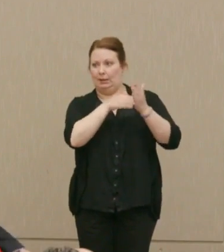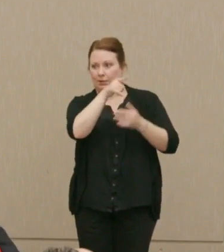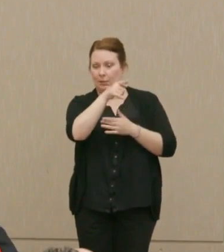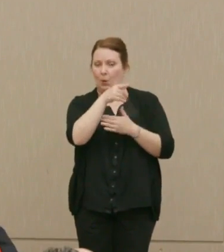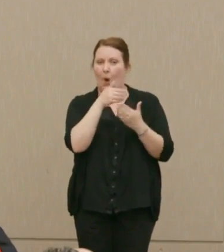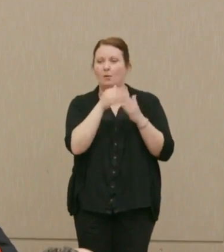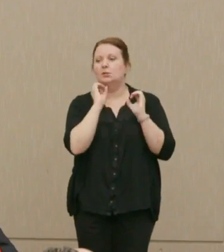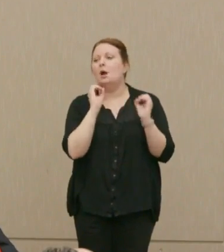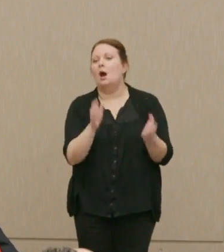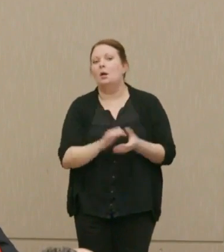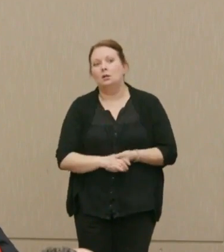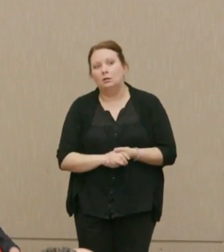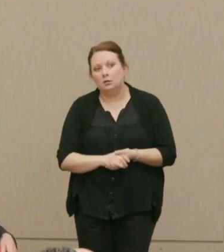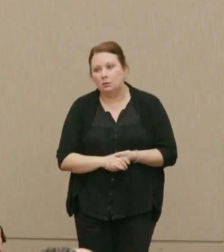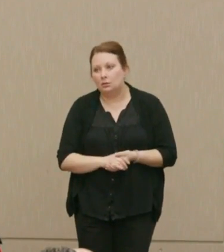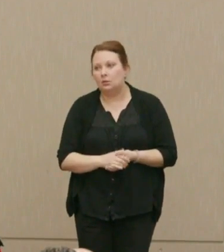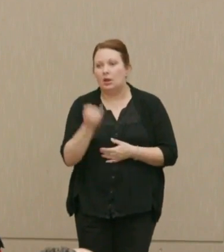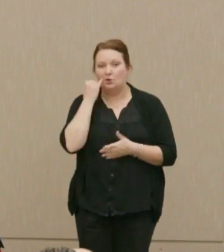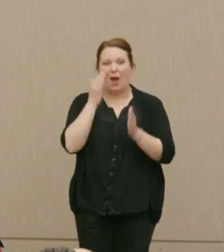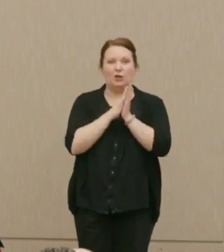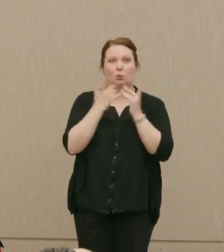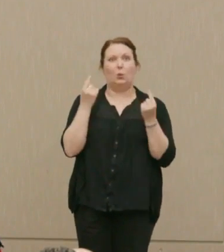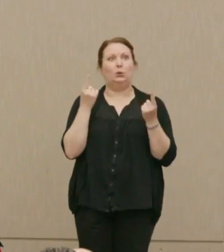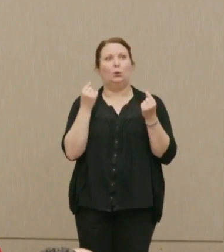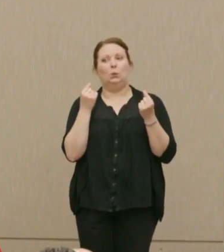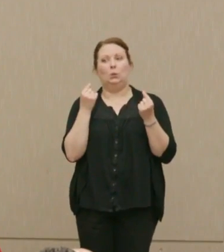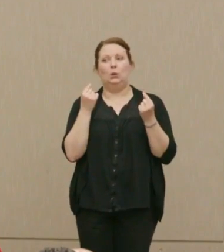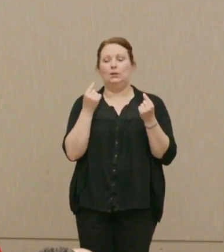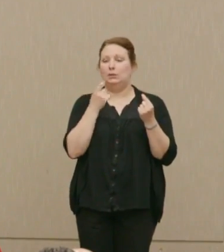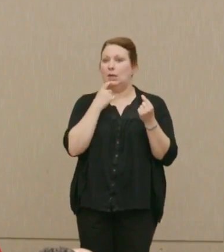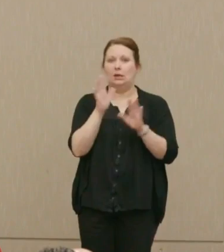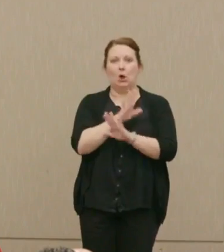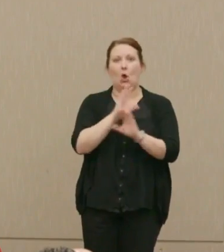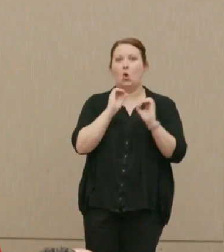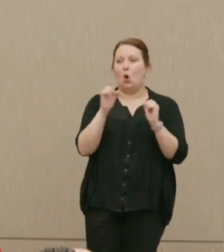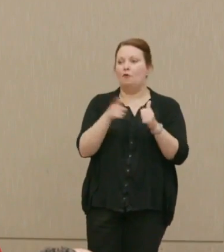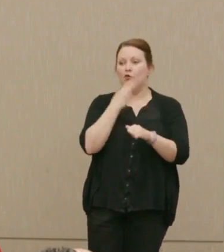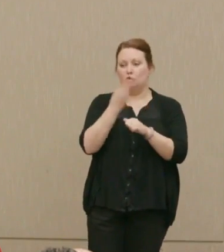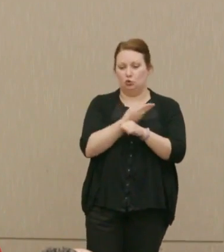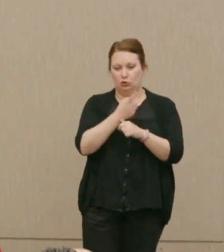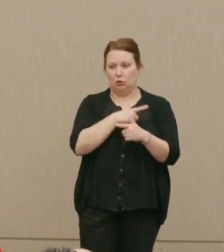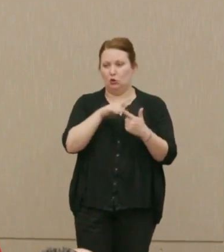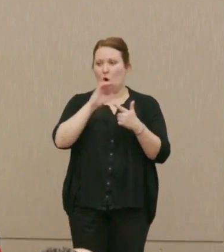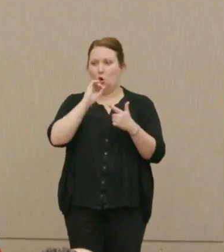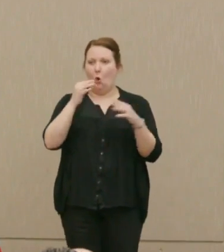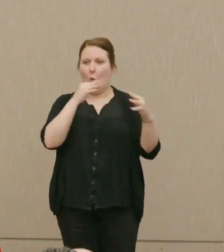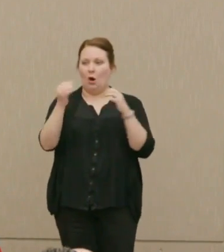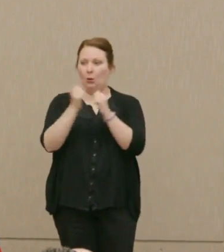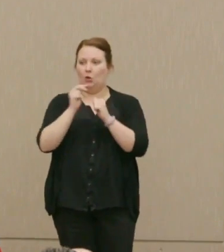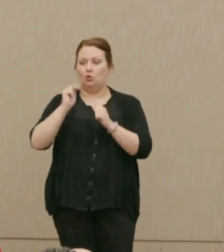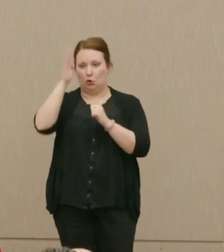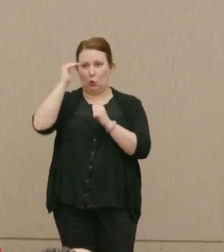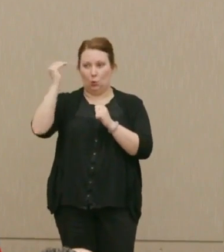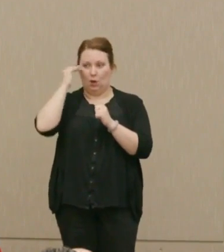If you ask what we can do, it's to say no first use. No war with North Korea.